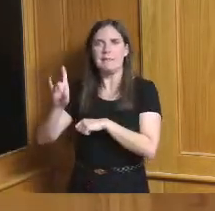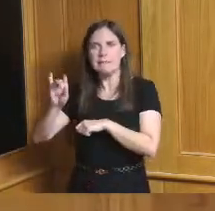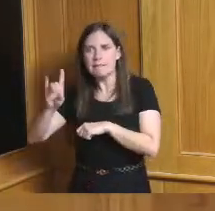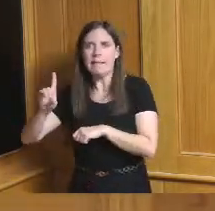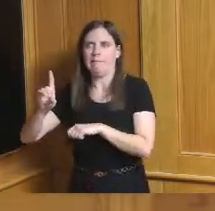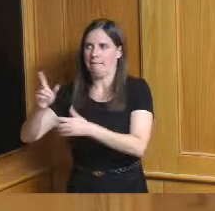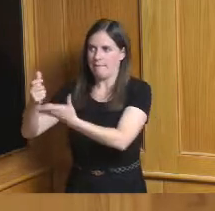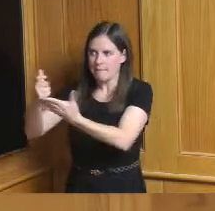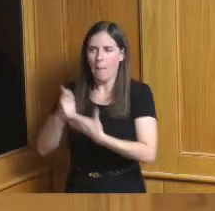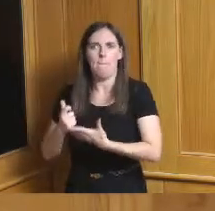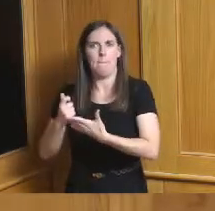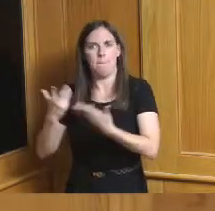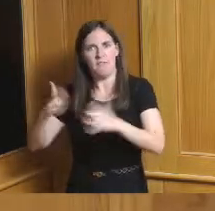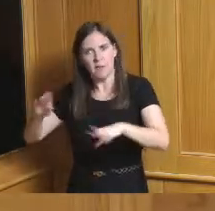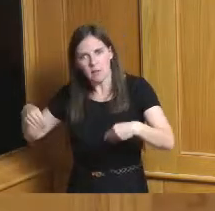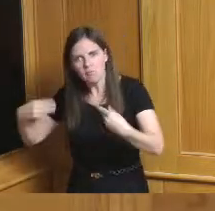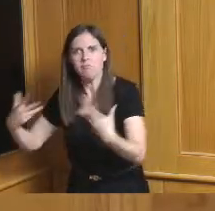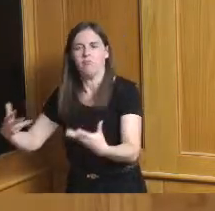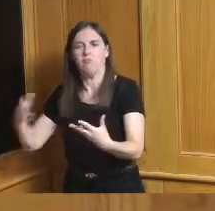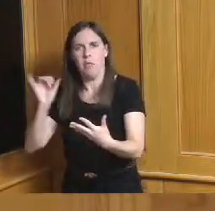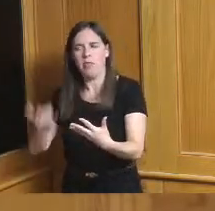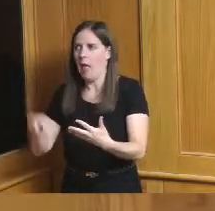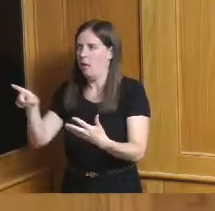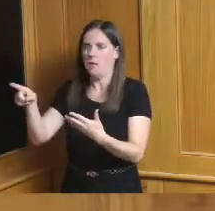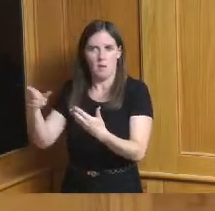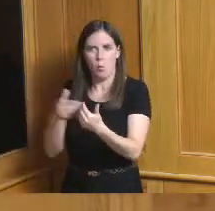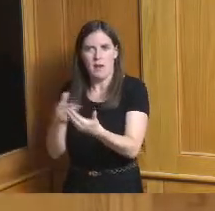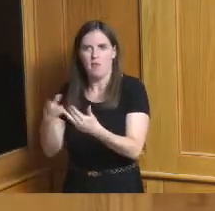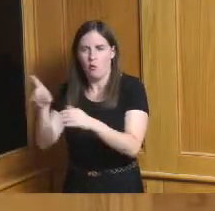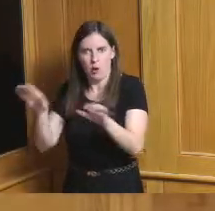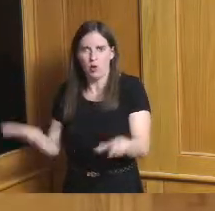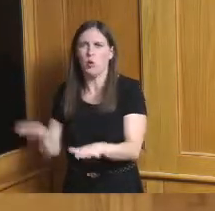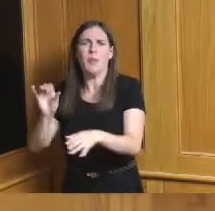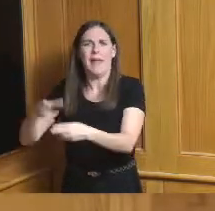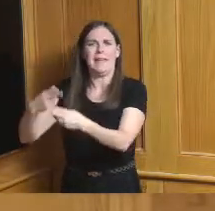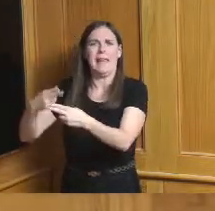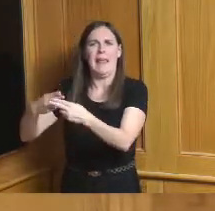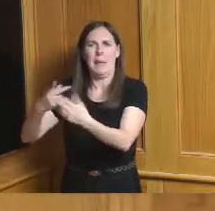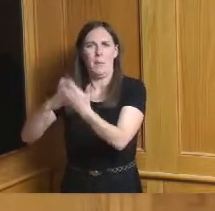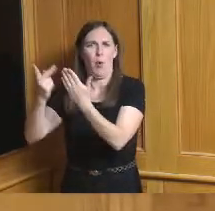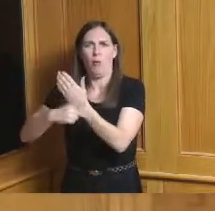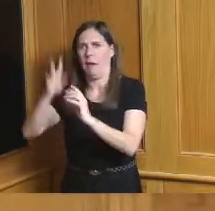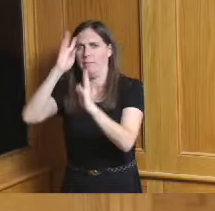here and it's through there whatever the name is we may already have a name or something but we